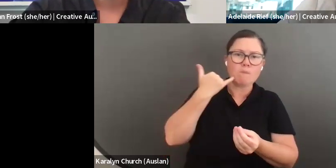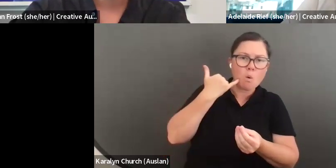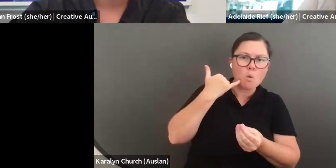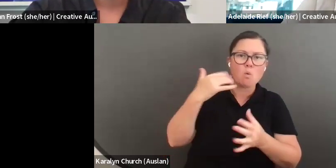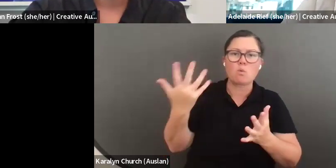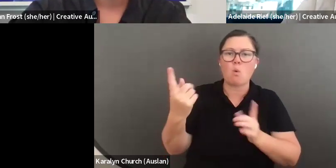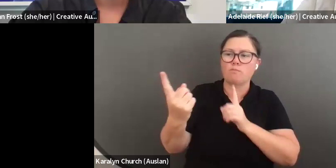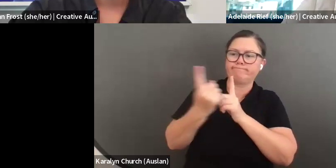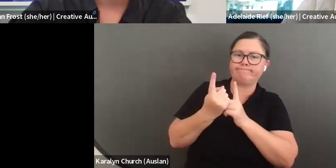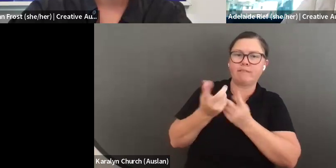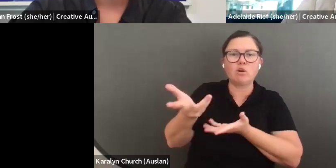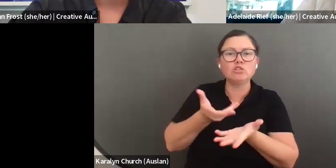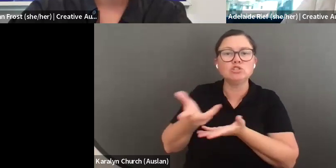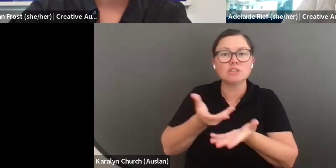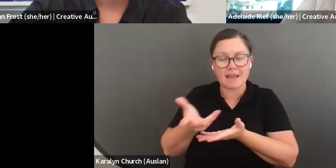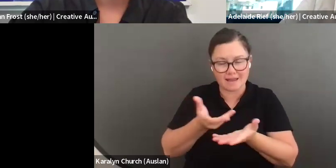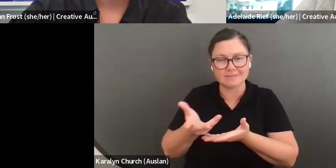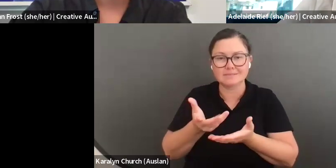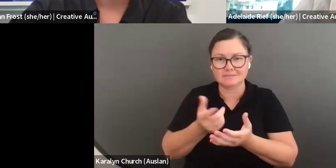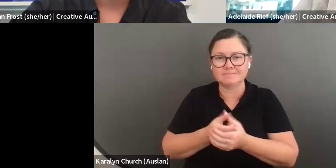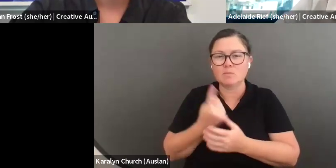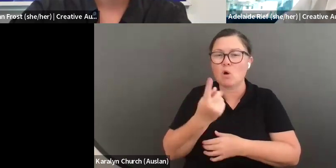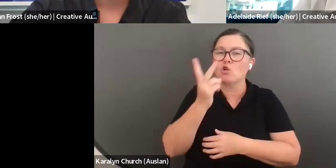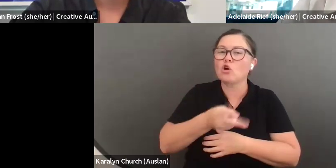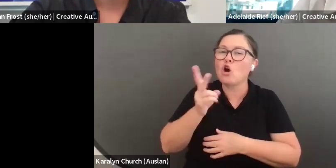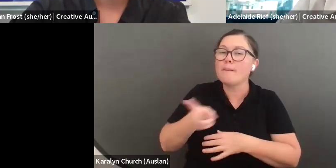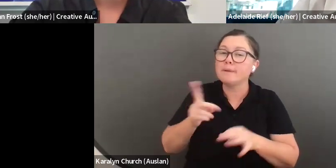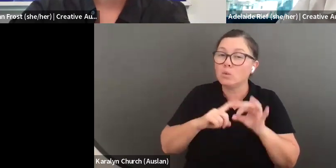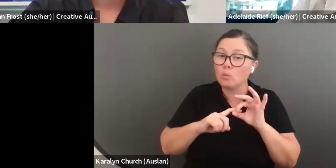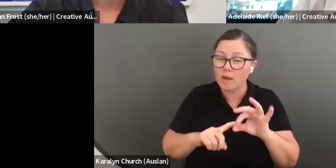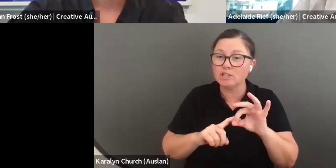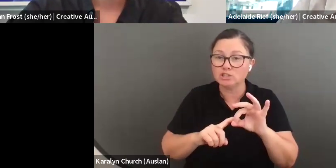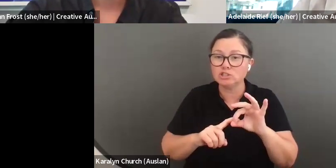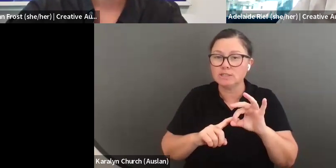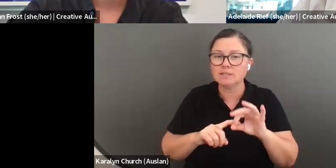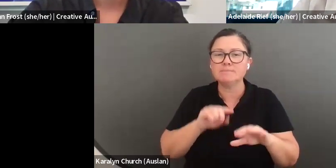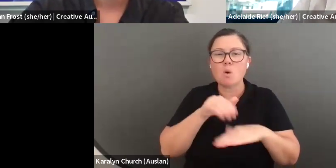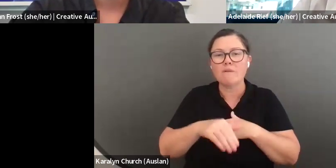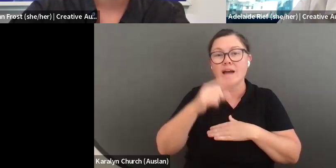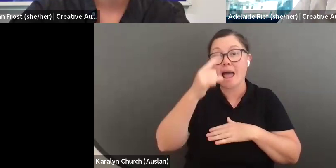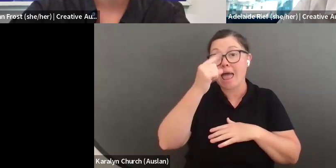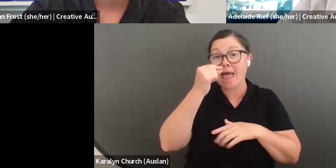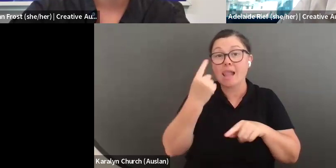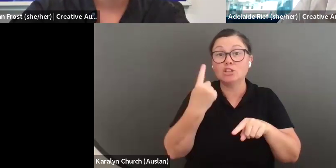enquire, or made and employed an appointment